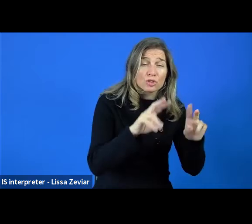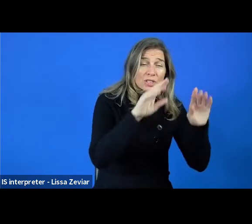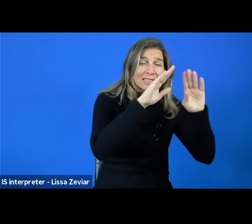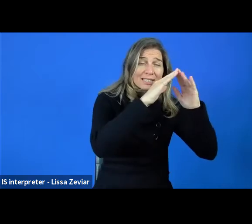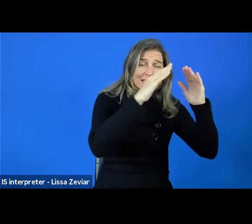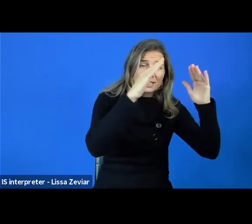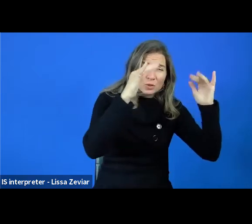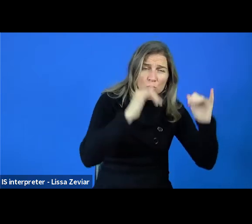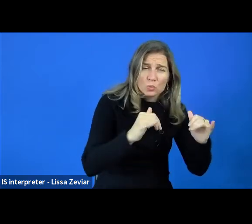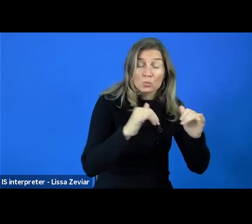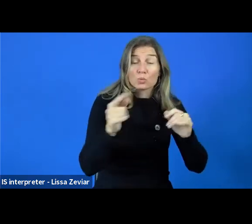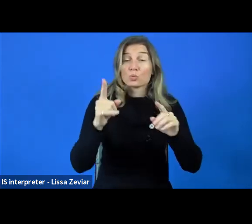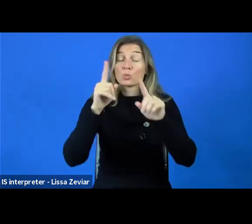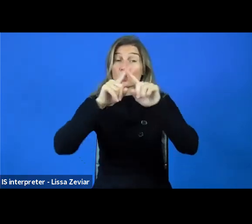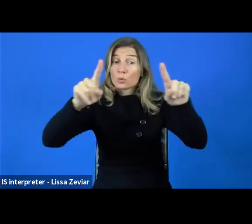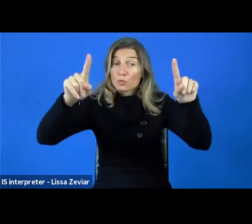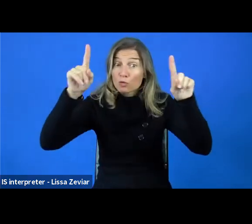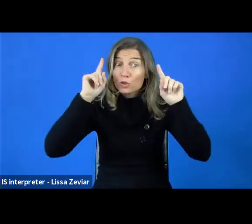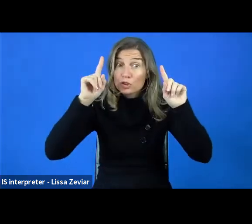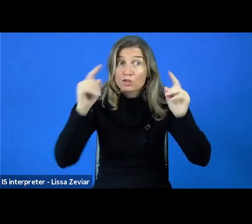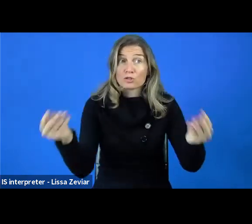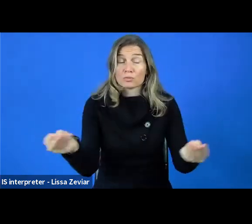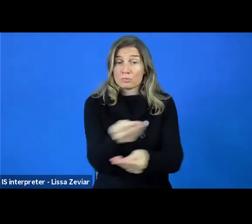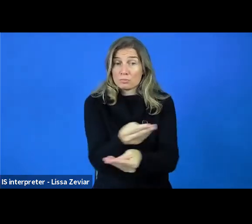but also the corporation with NGOs.